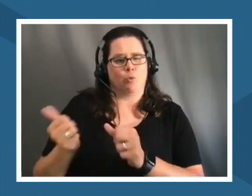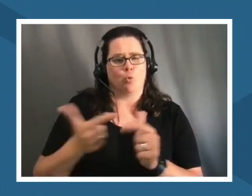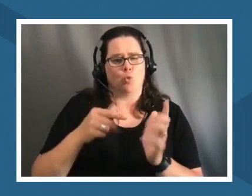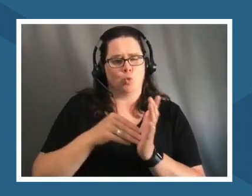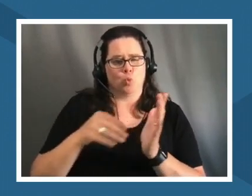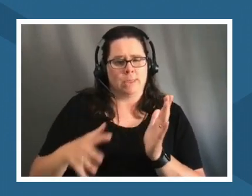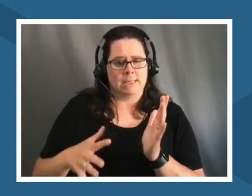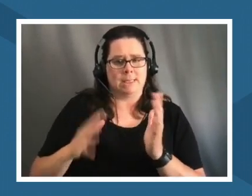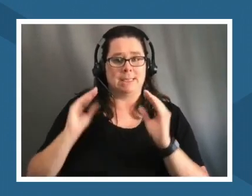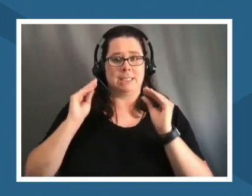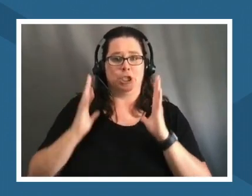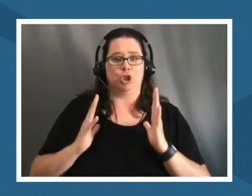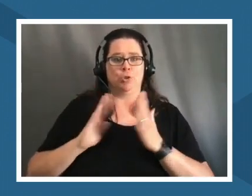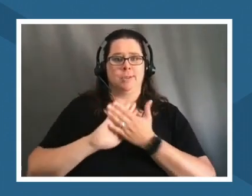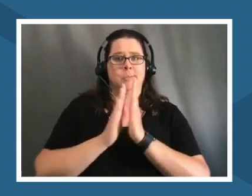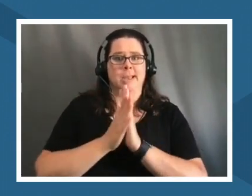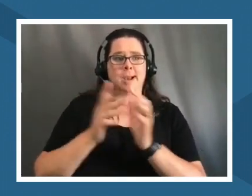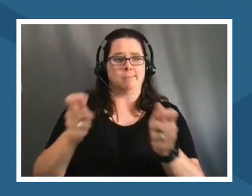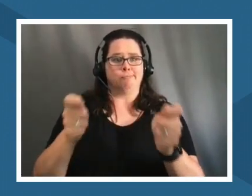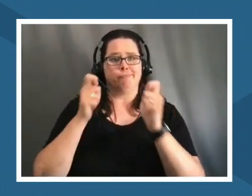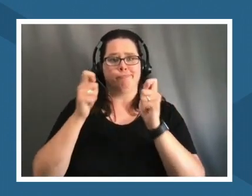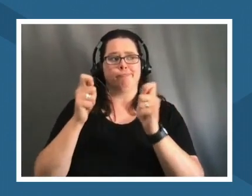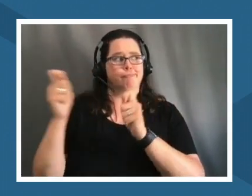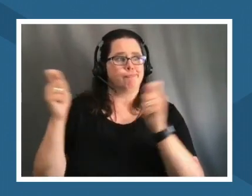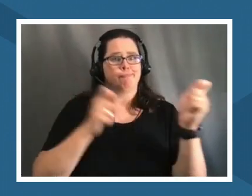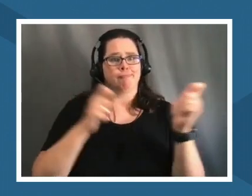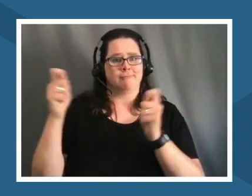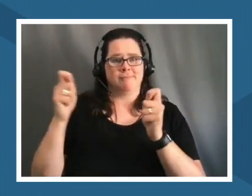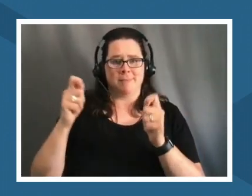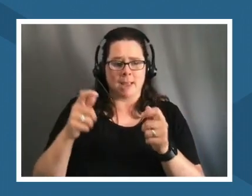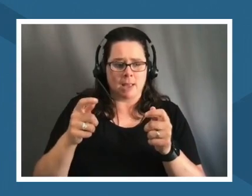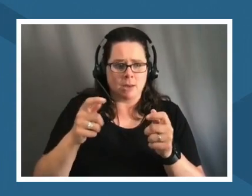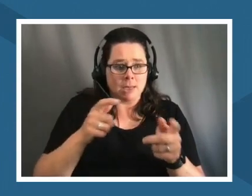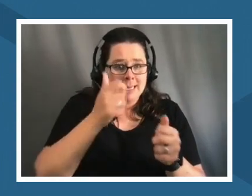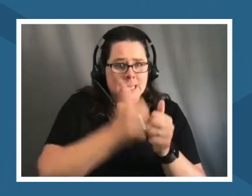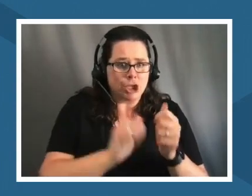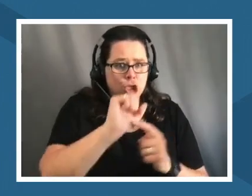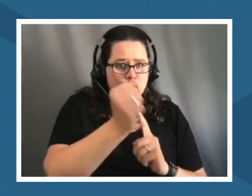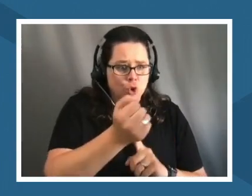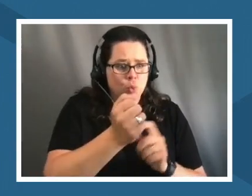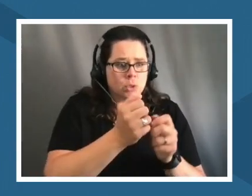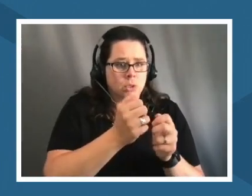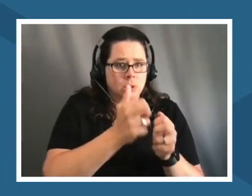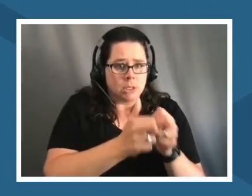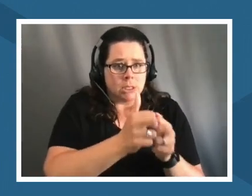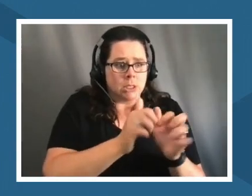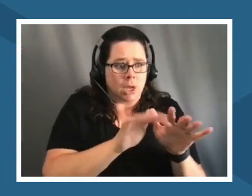air traffic controllers and have to mitigate every single issue and a pat and um